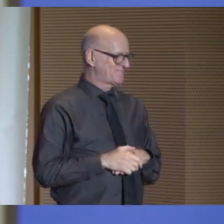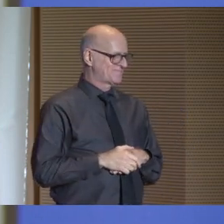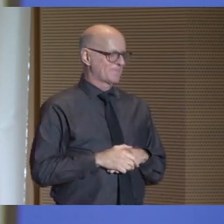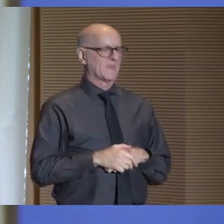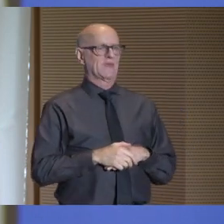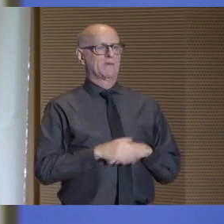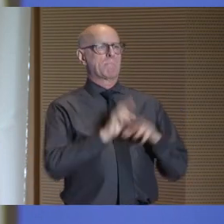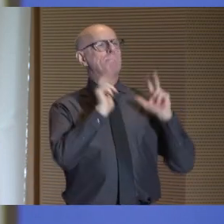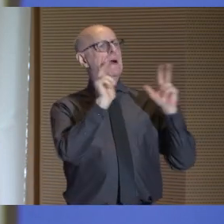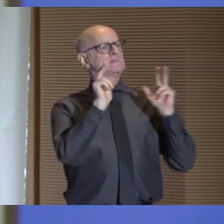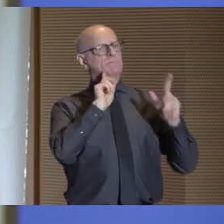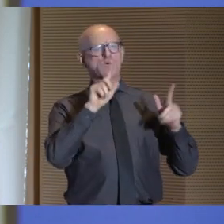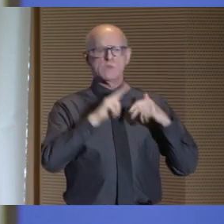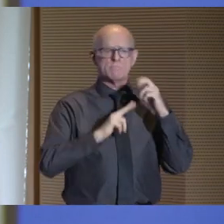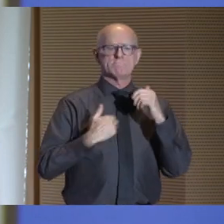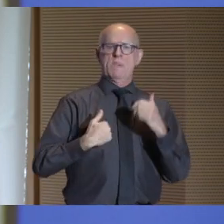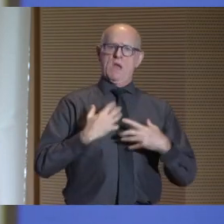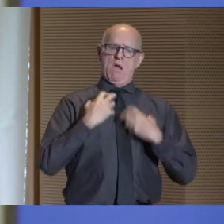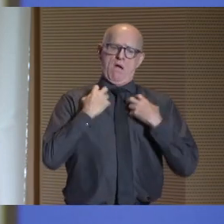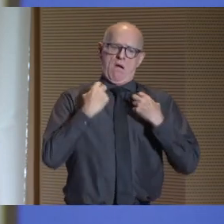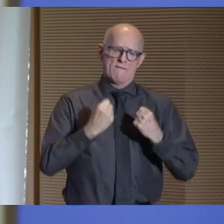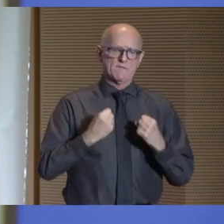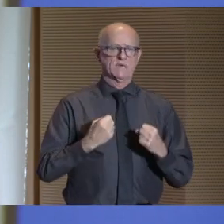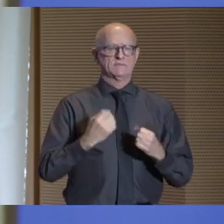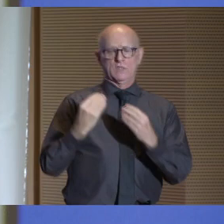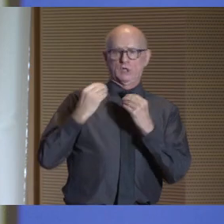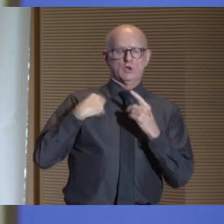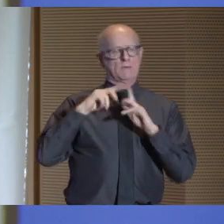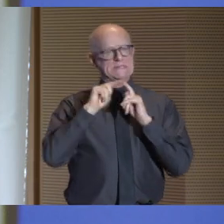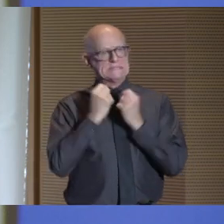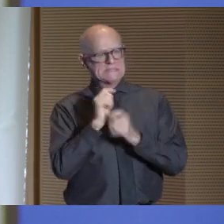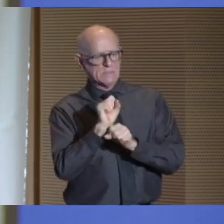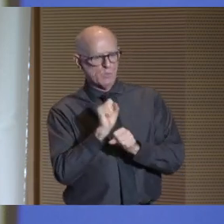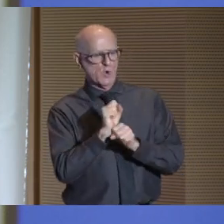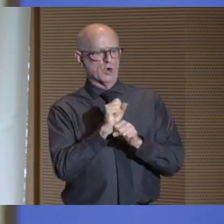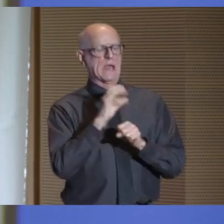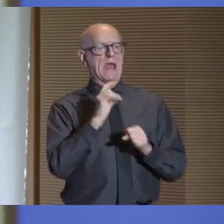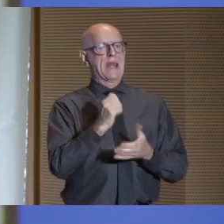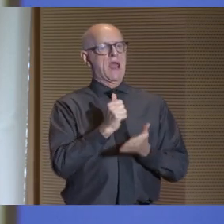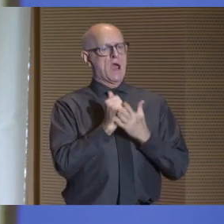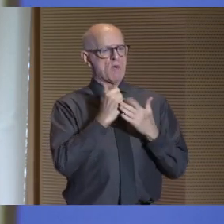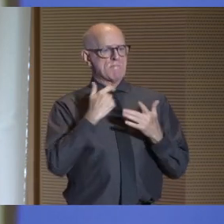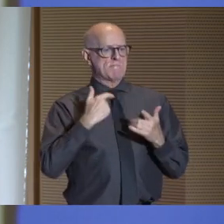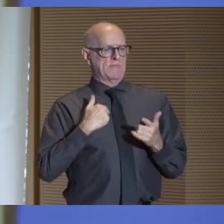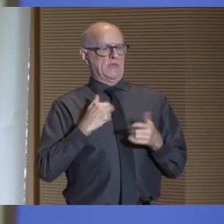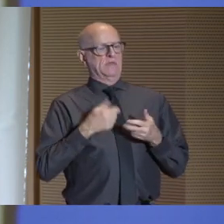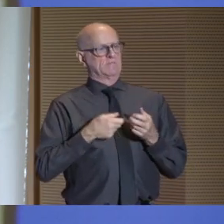Playing has built my confidence, taught me teamwork, and has helped me channel my competitive spirit.